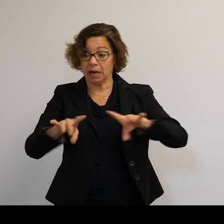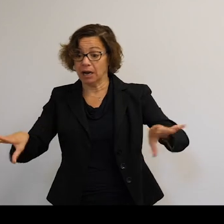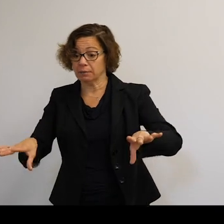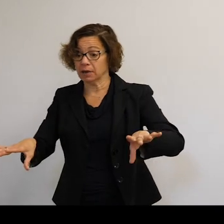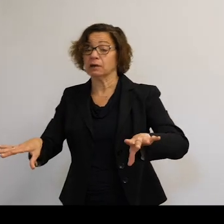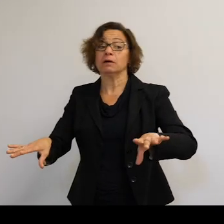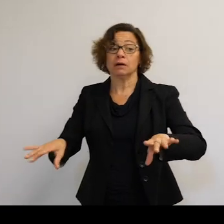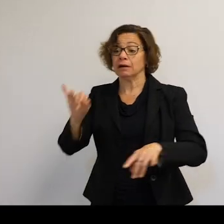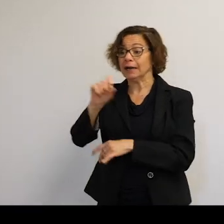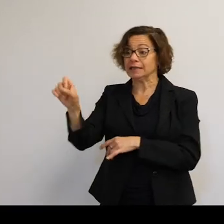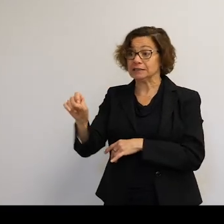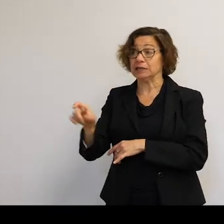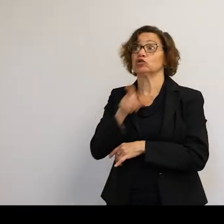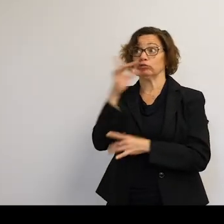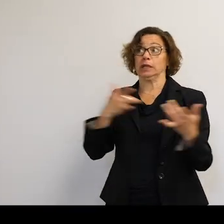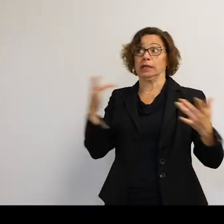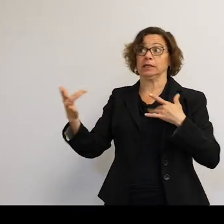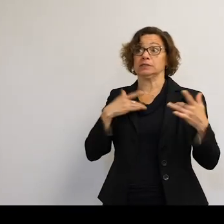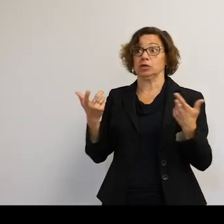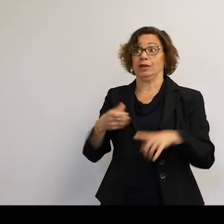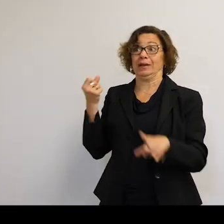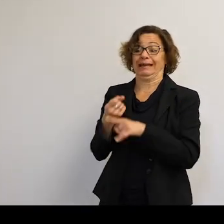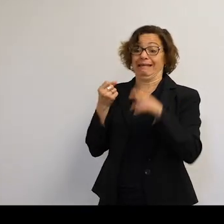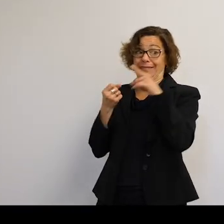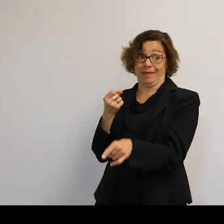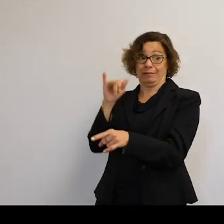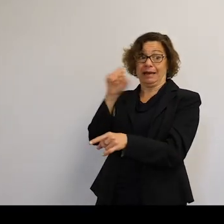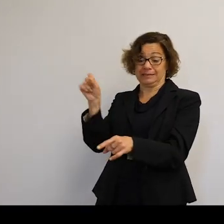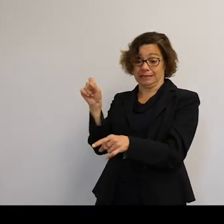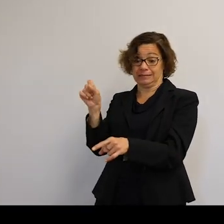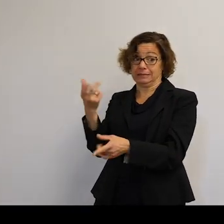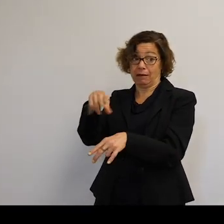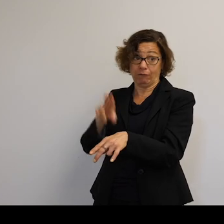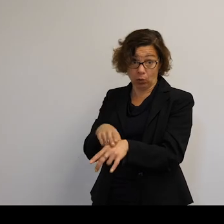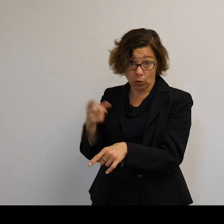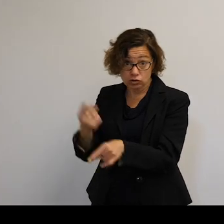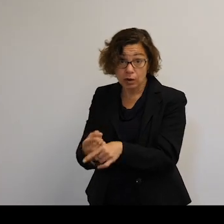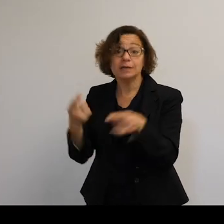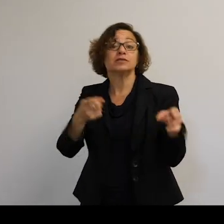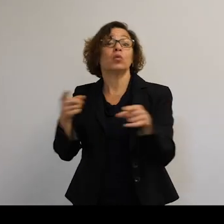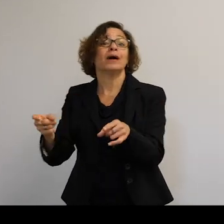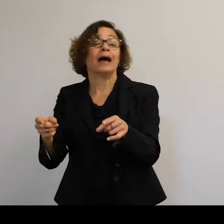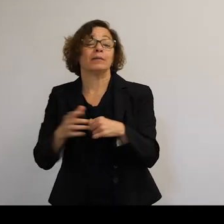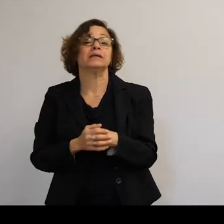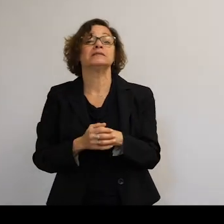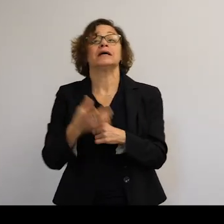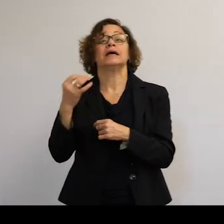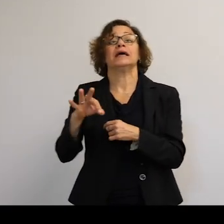And they care greatly about anything hitting them, understandably so. So what happens is if there's enough time,